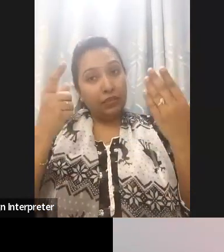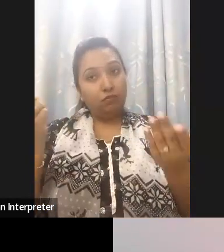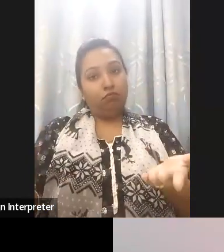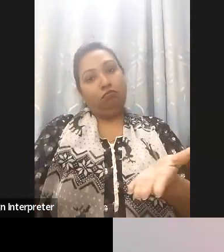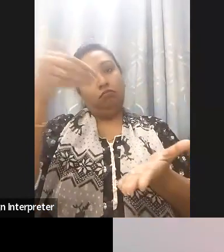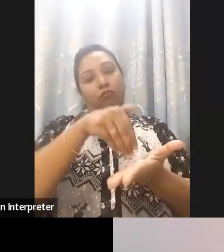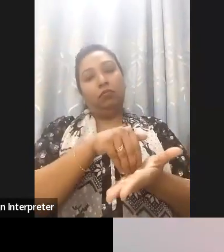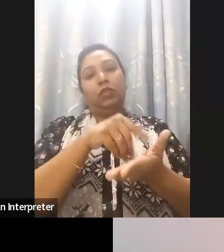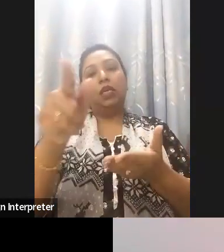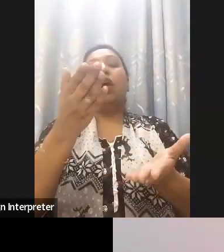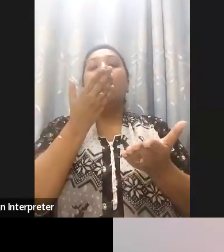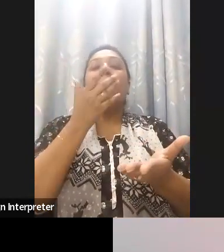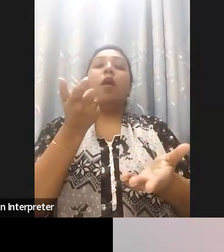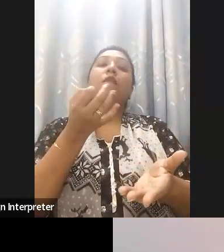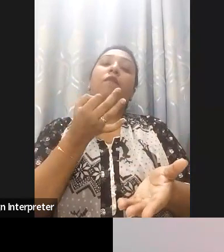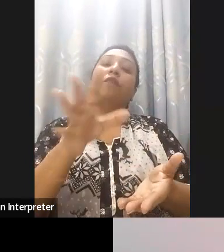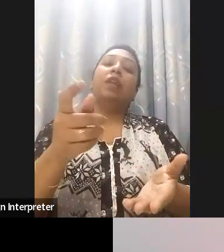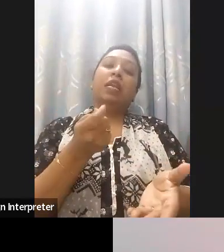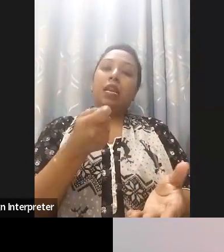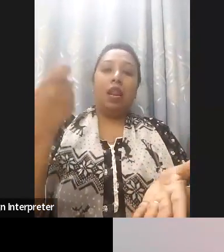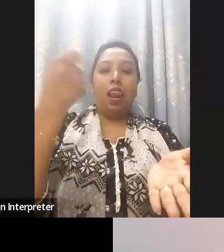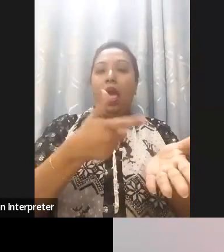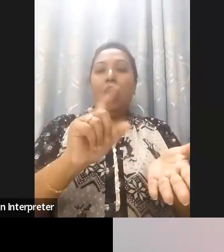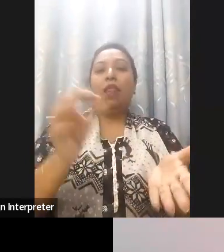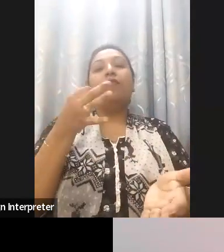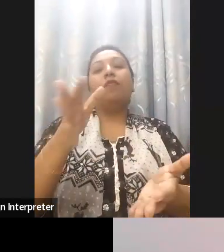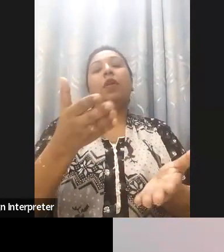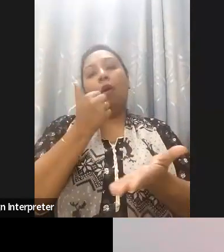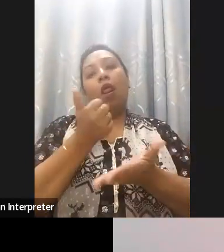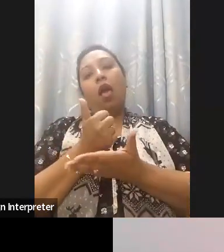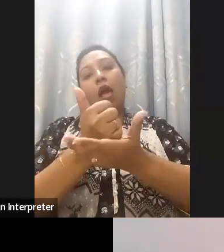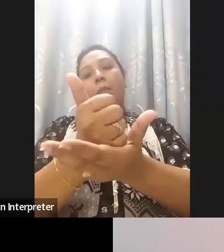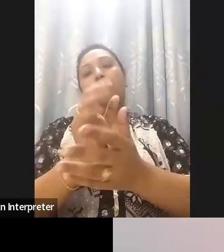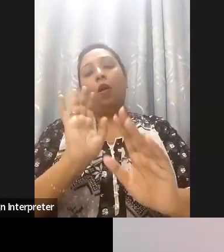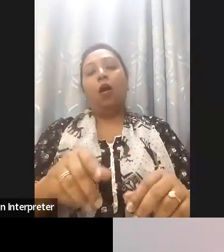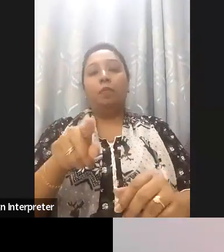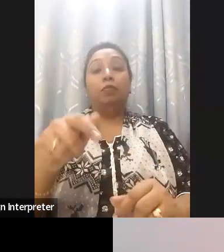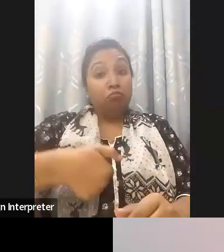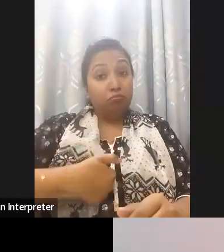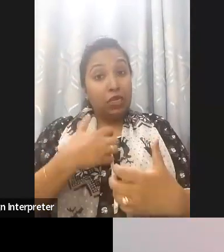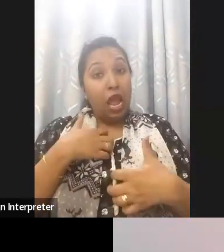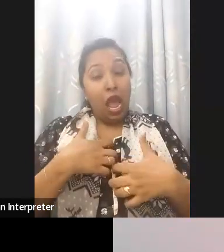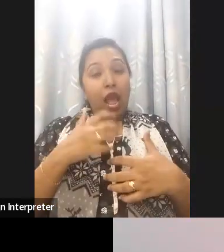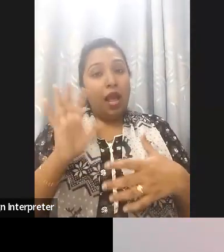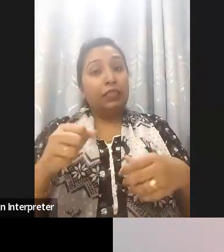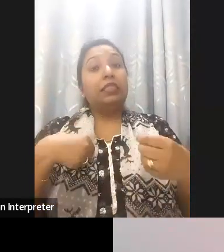to work together on enhancing each other's efforts on advocacy in the